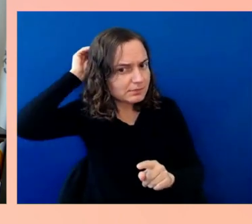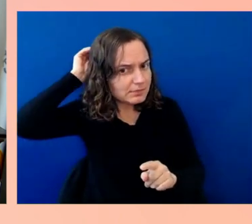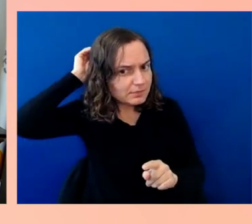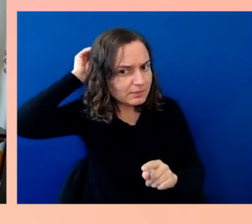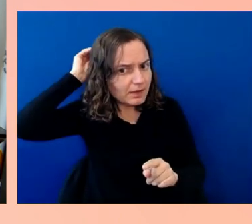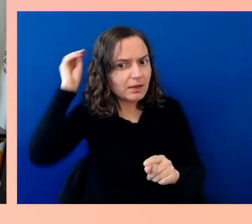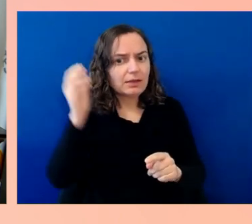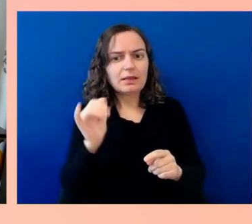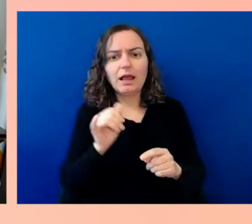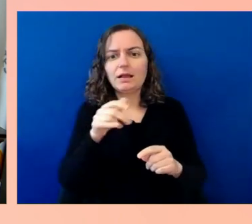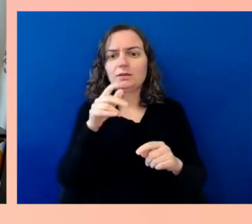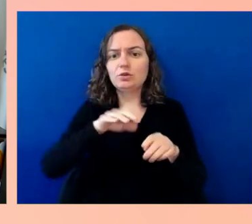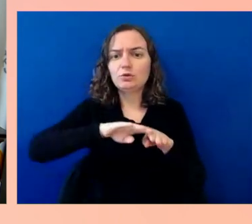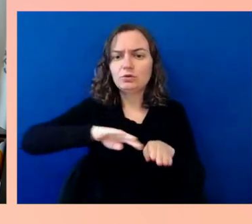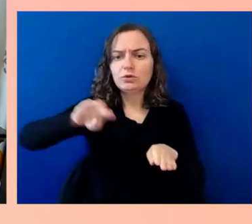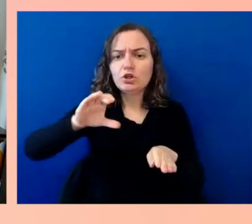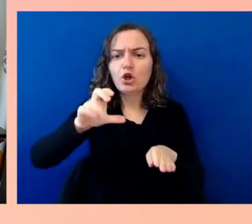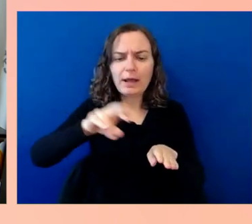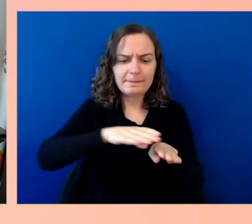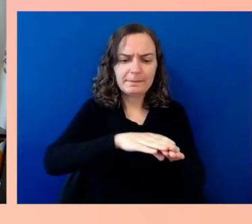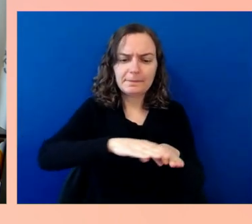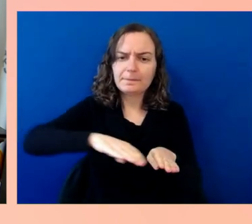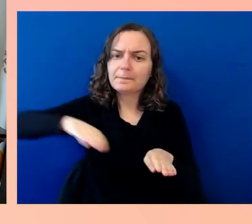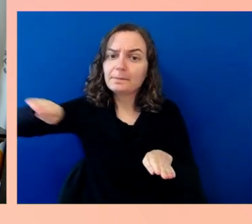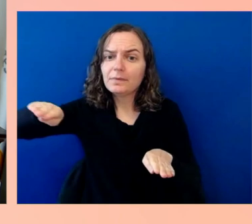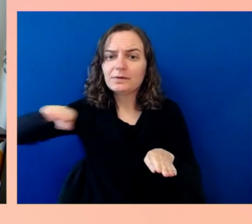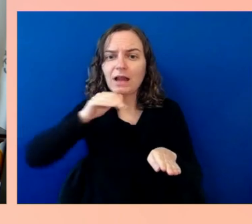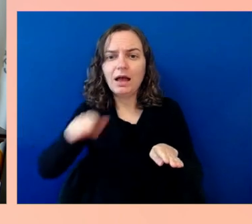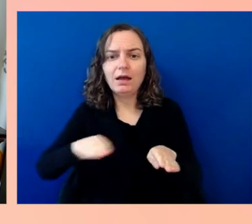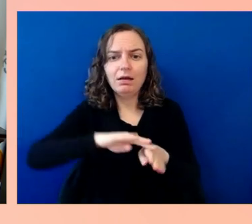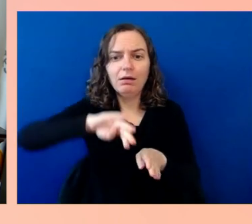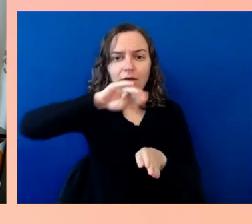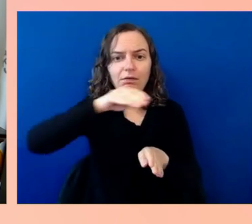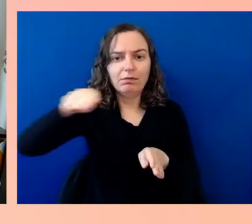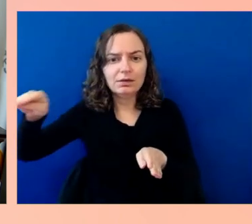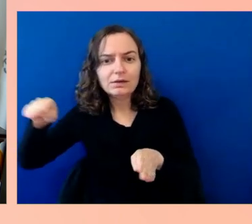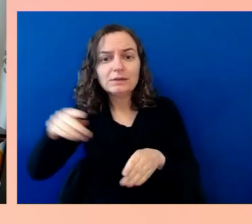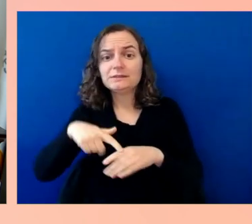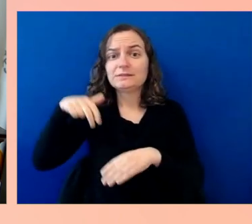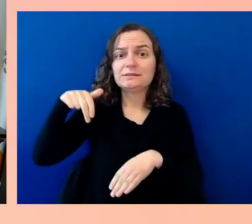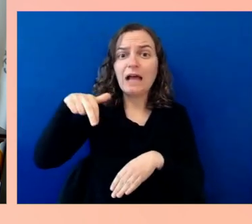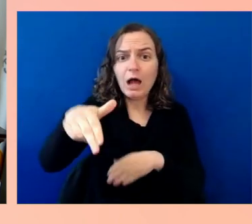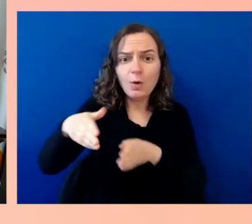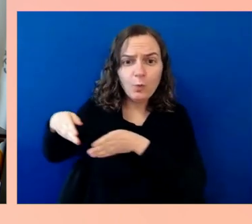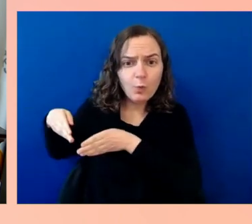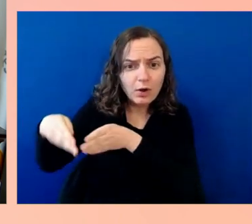people navigating that system with disabilities. We're working to make sure that not just our specialized grant programs,